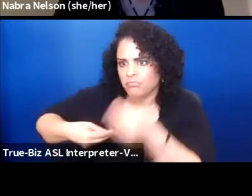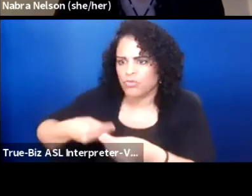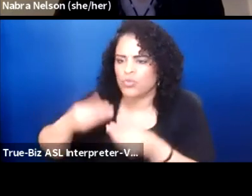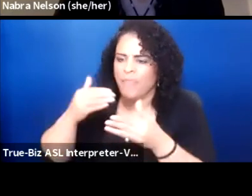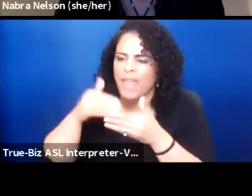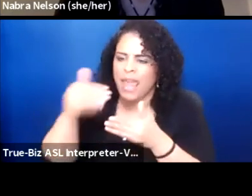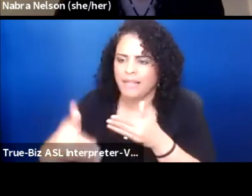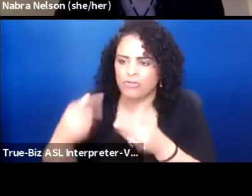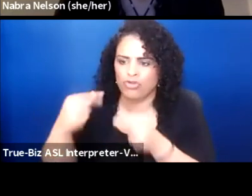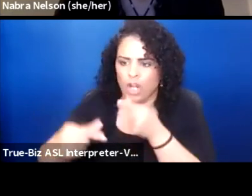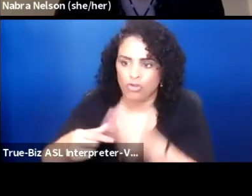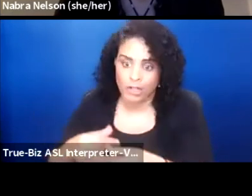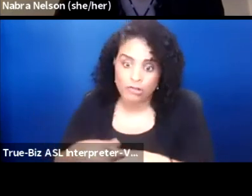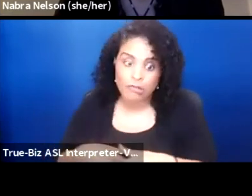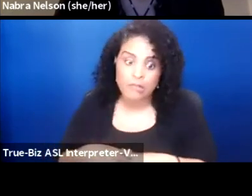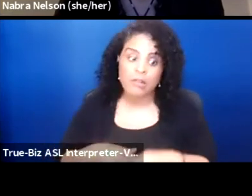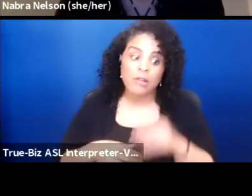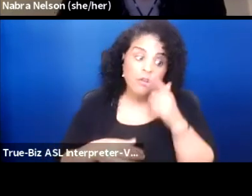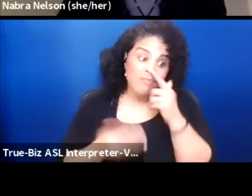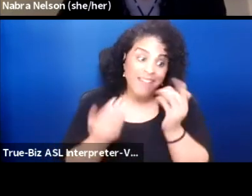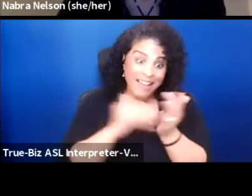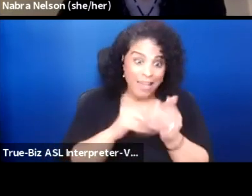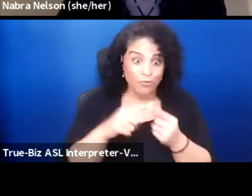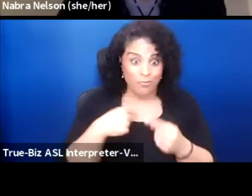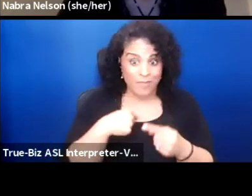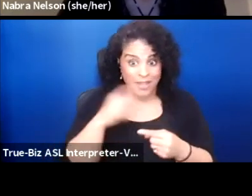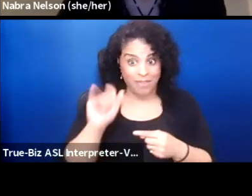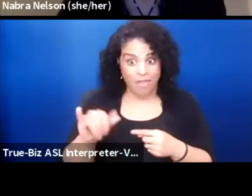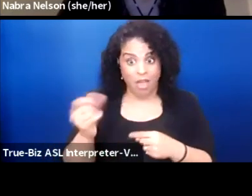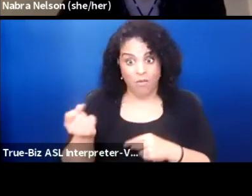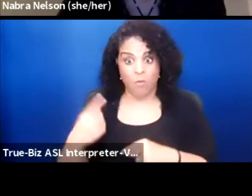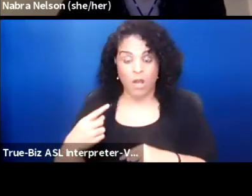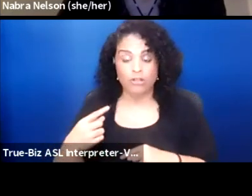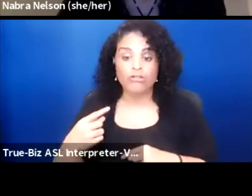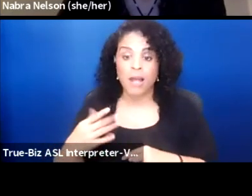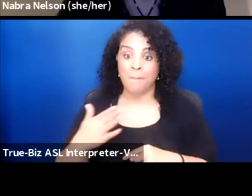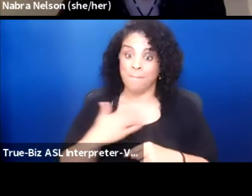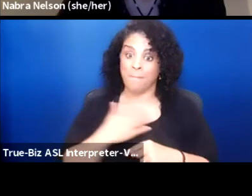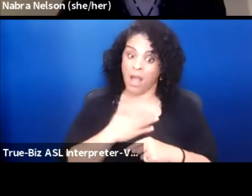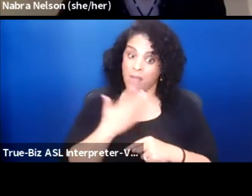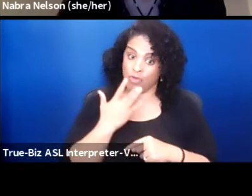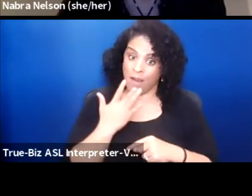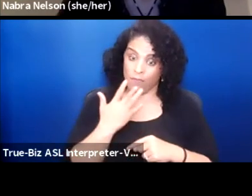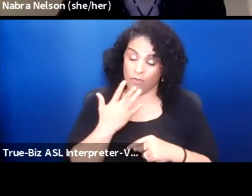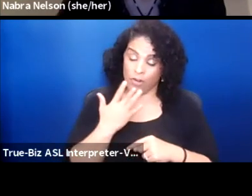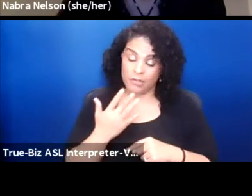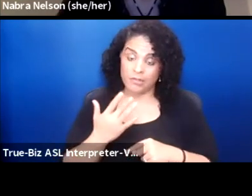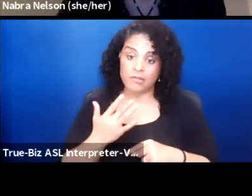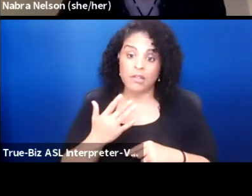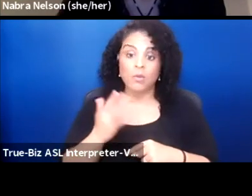So again, to me, the question, my preference would be to create works